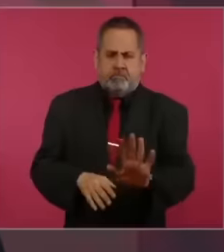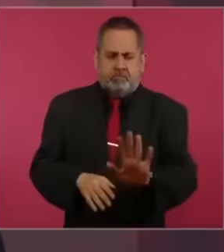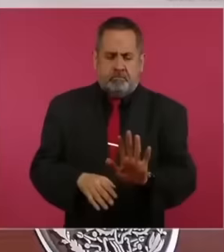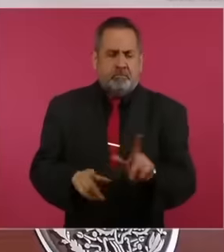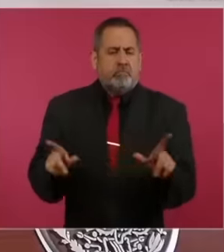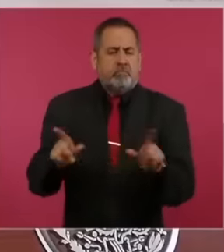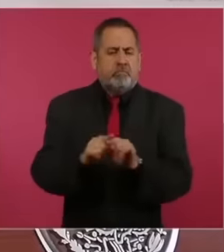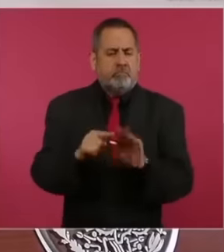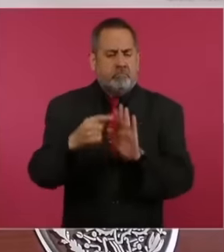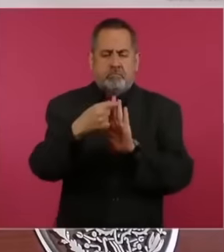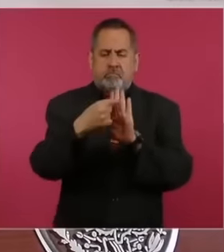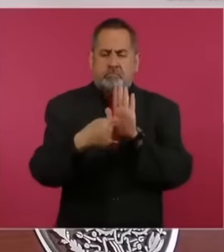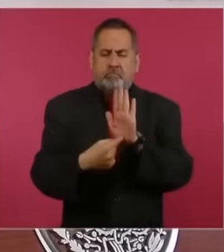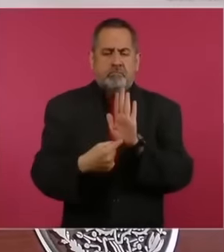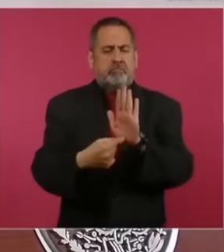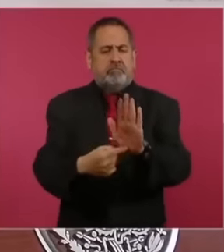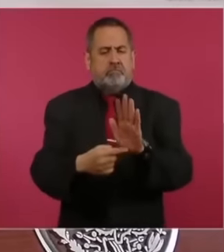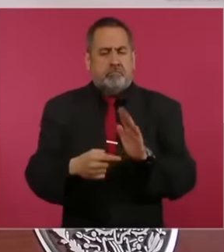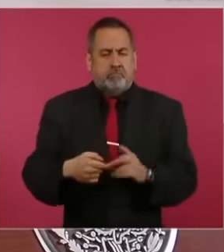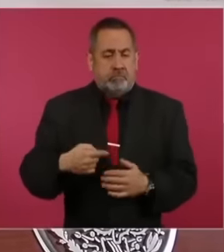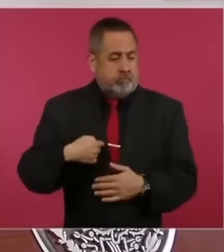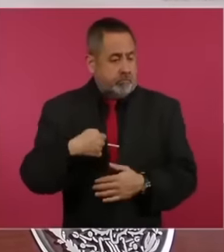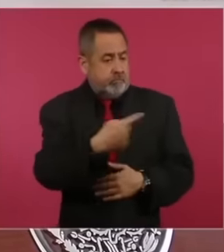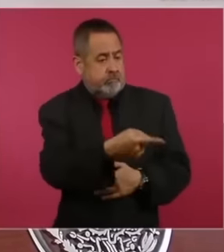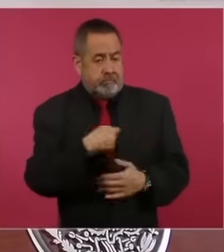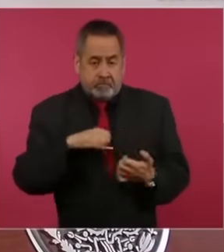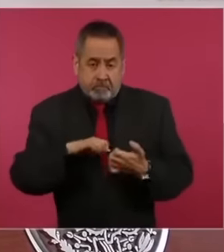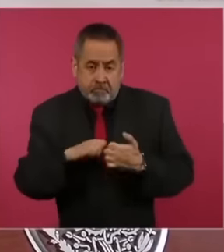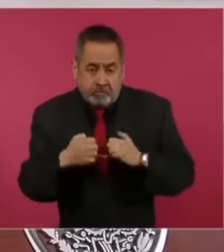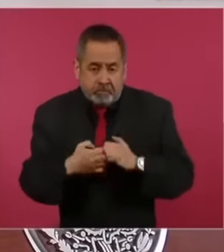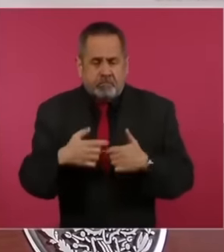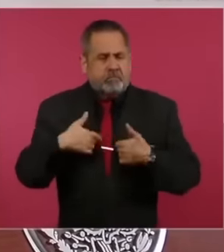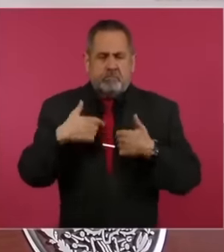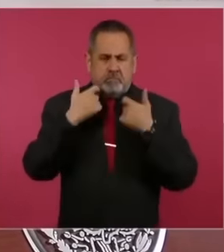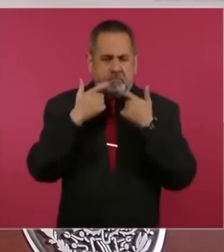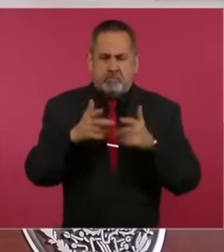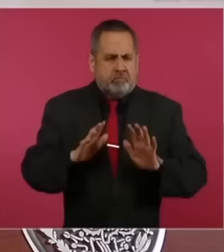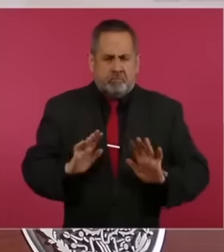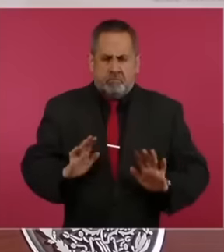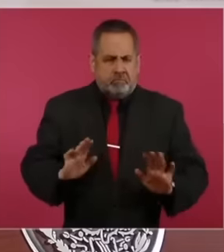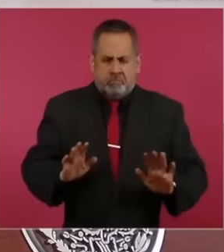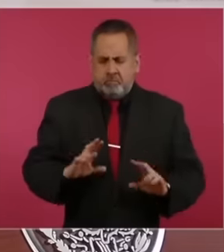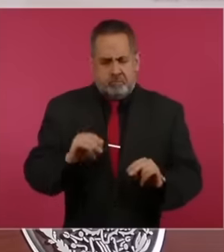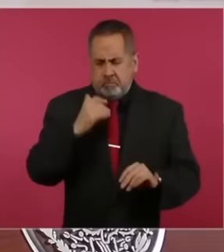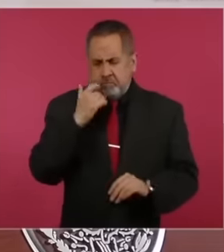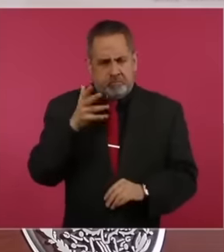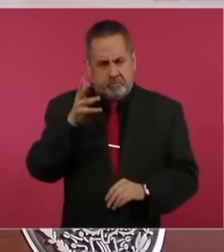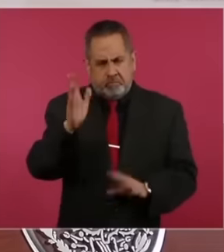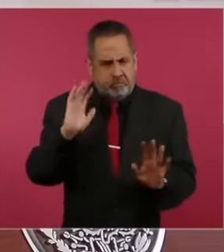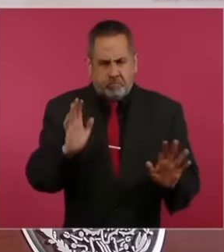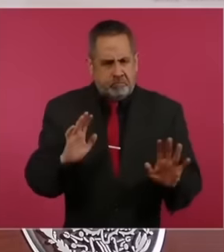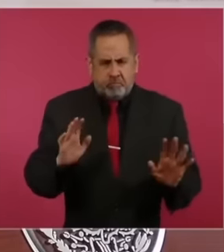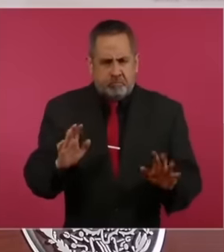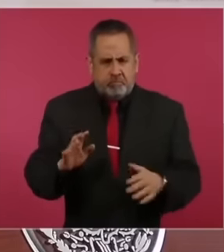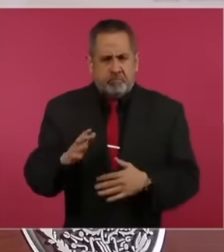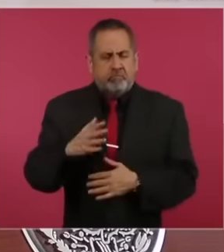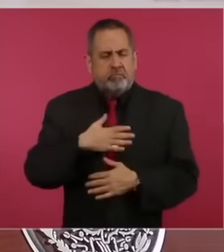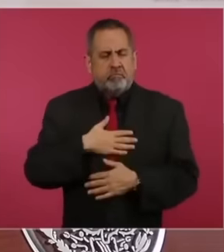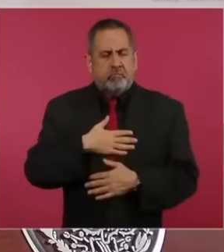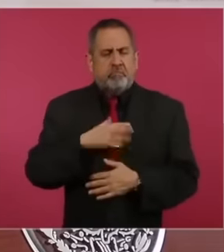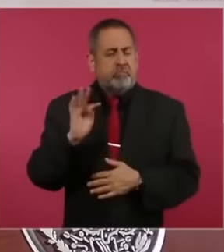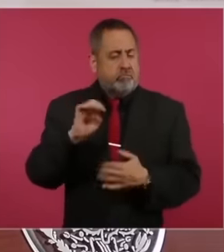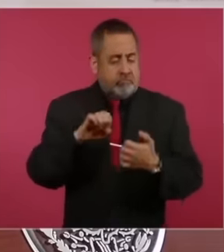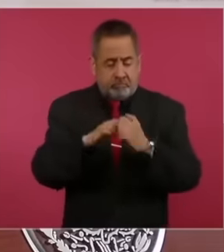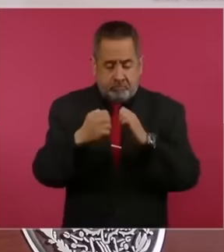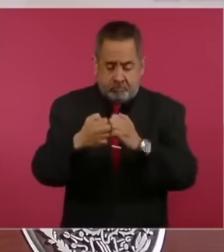do not have enemies Nor We want to have them, we have, if anything, political